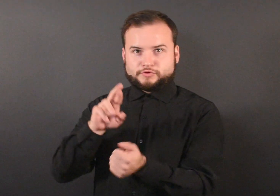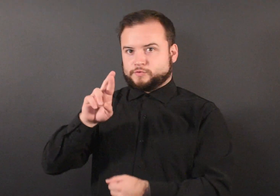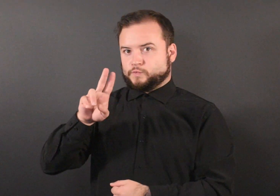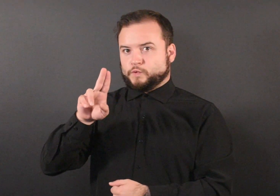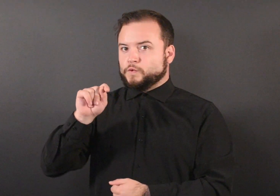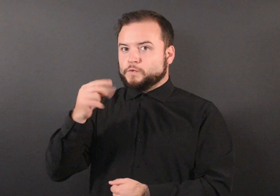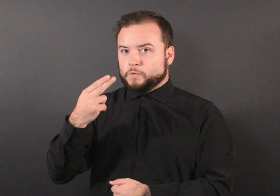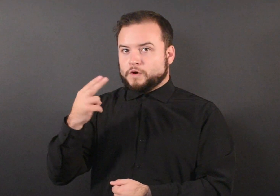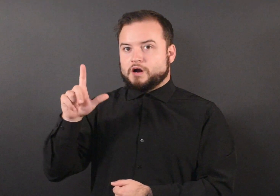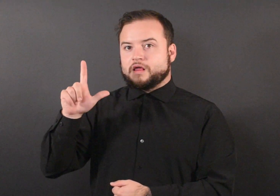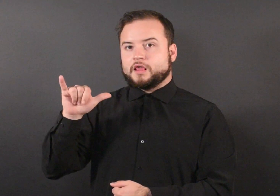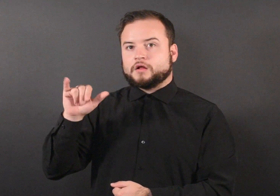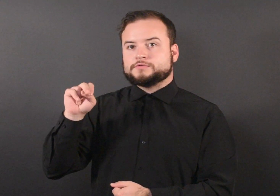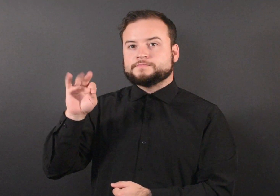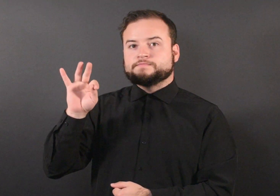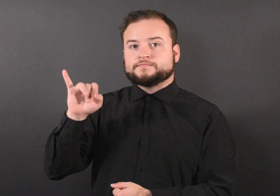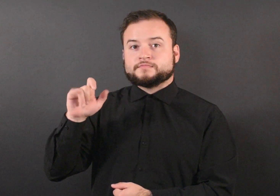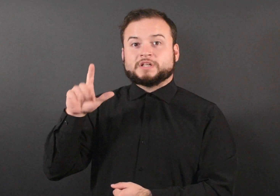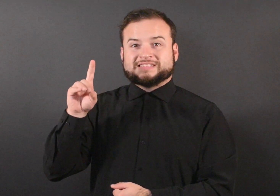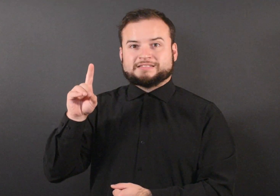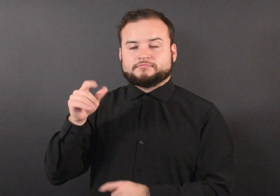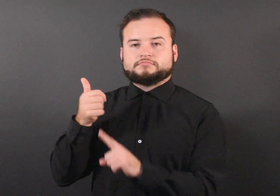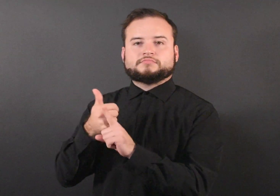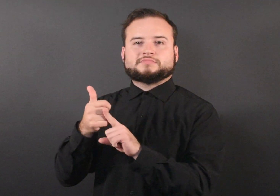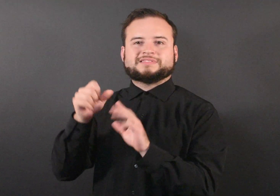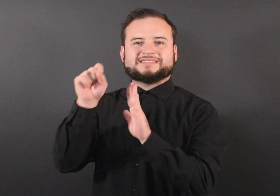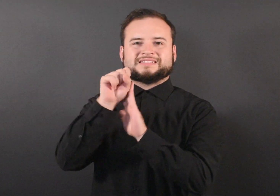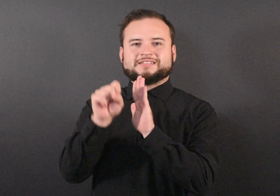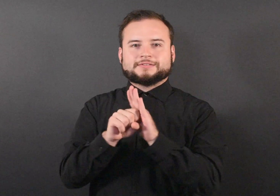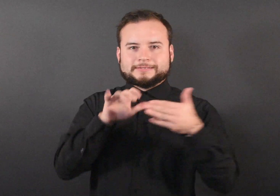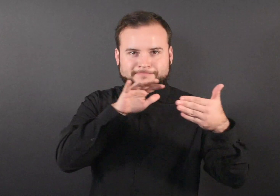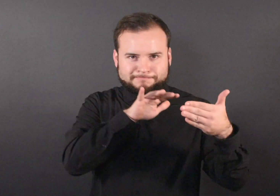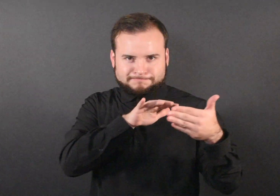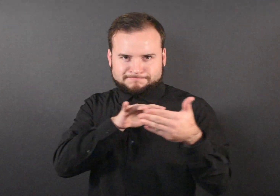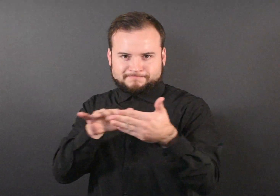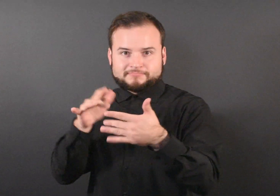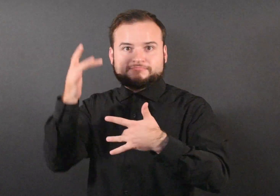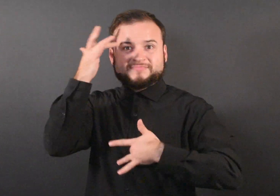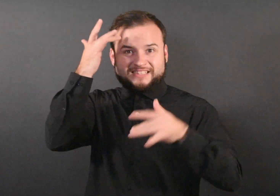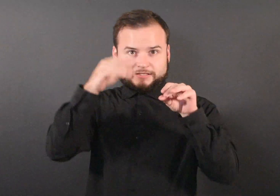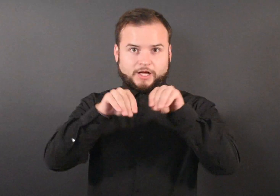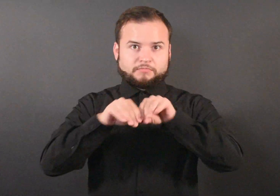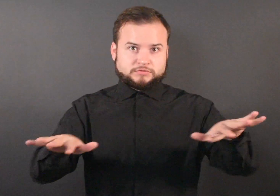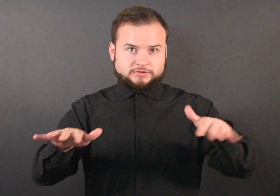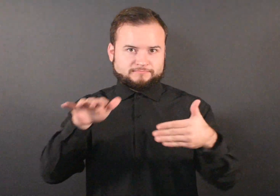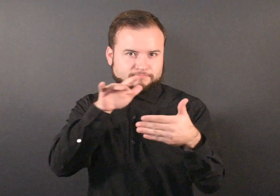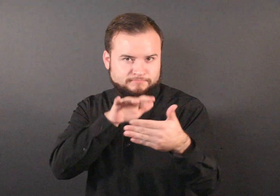the measles-mumps-rubella (MMR) vaccine.